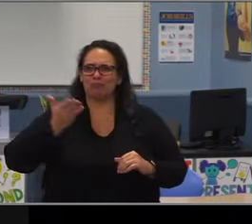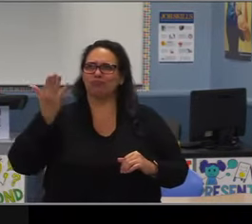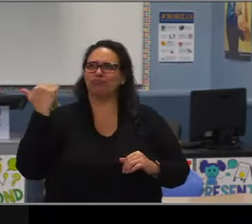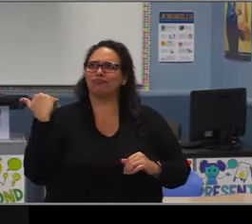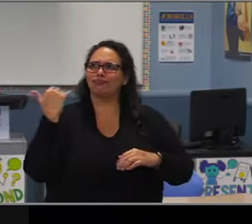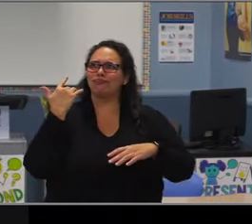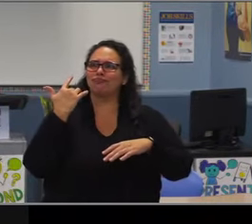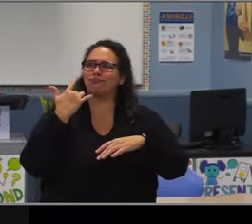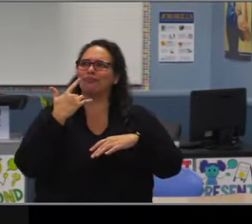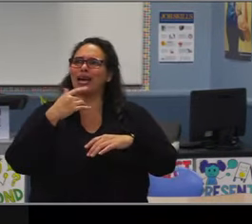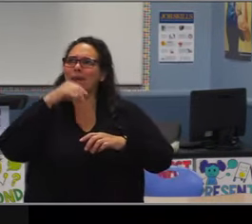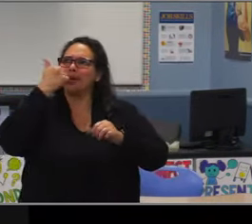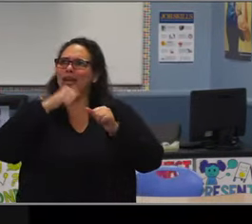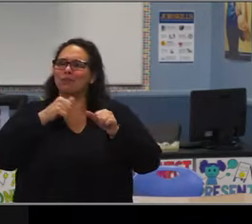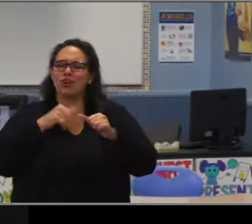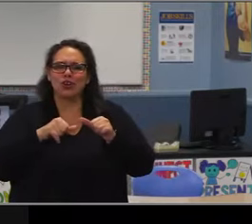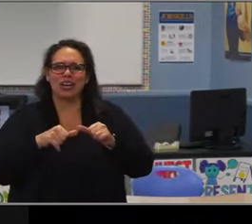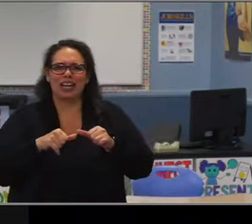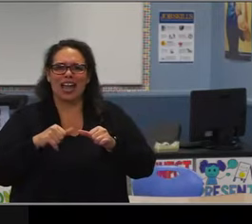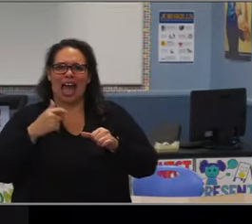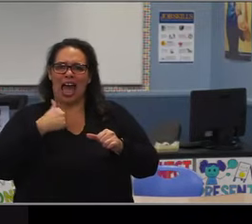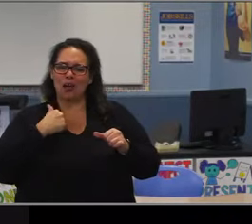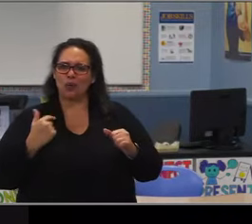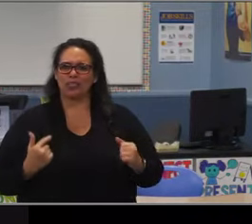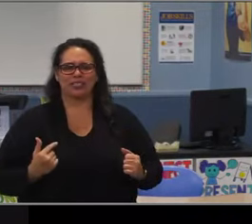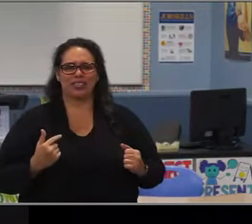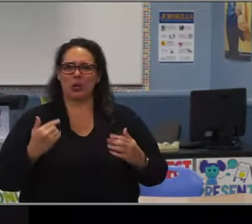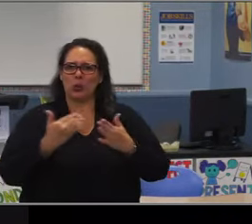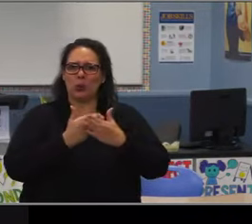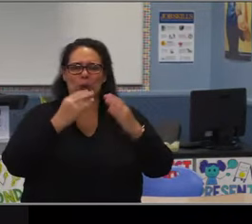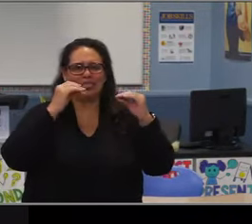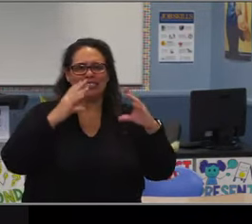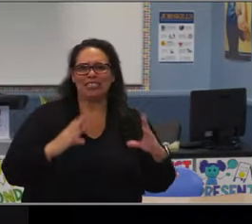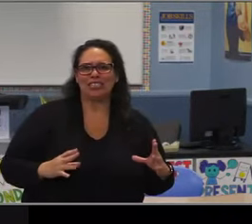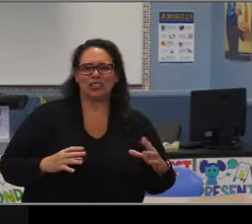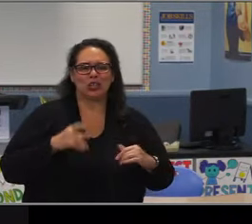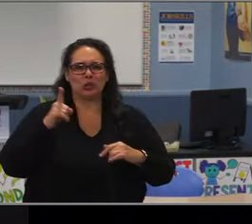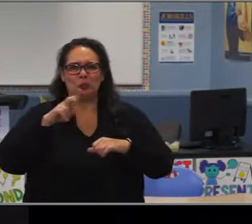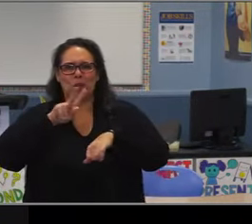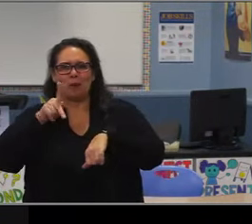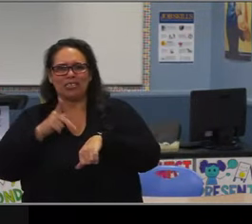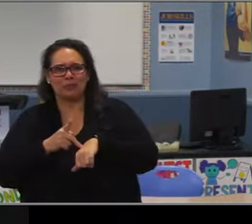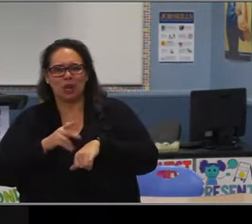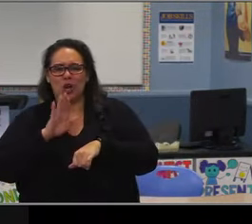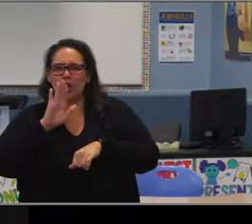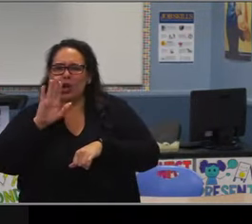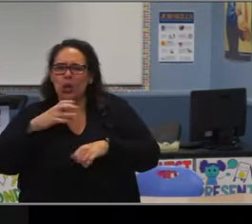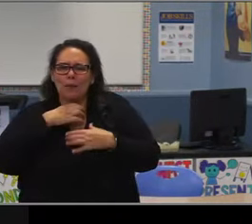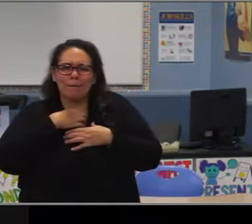you were held in such high regard as a principal and coach. You are a kind hearted man of integrity,